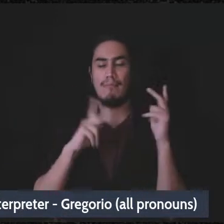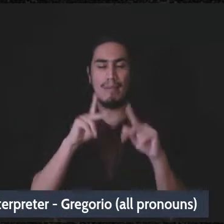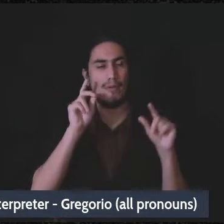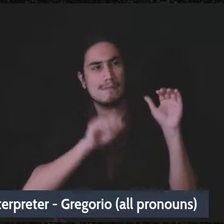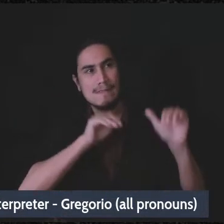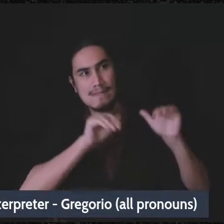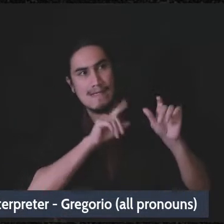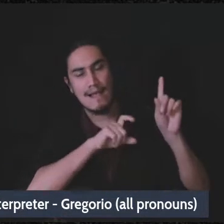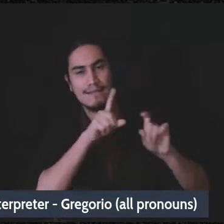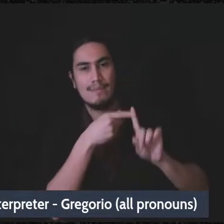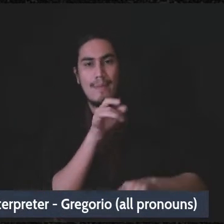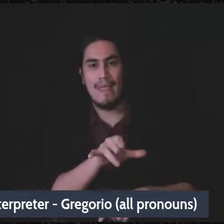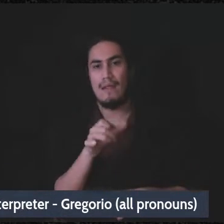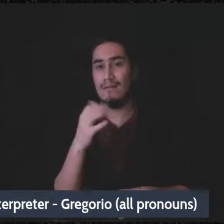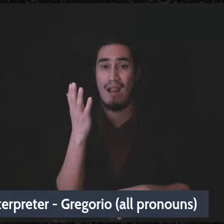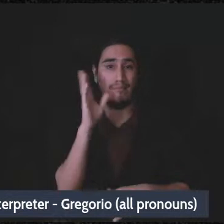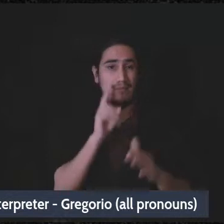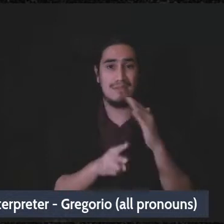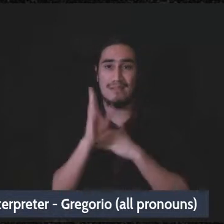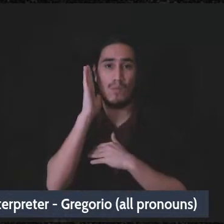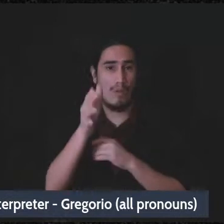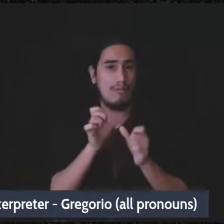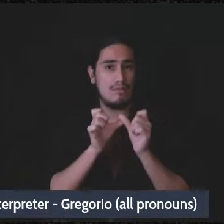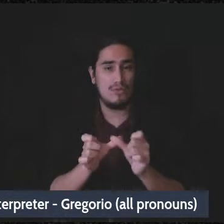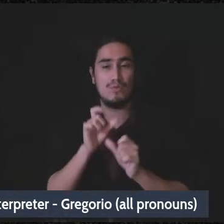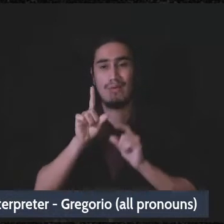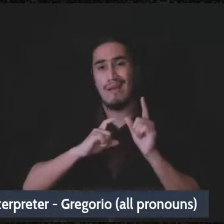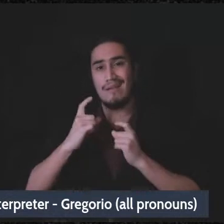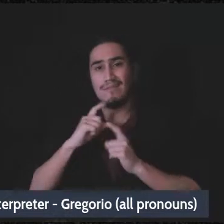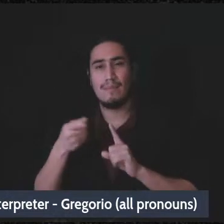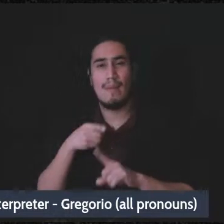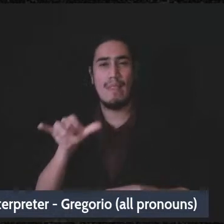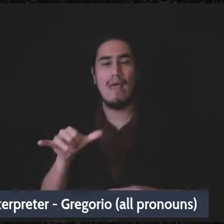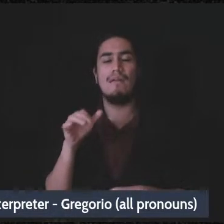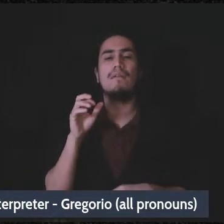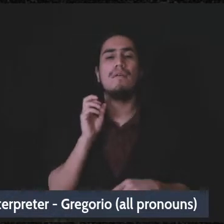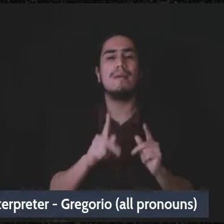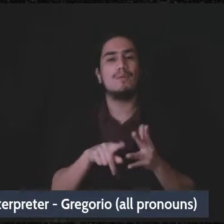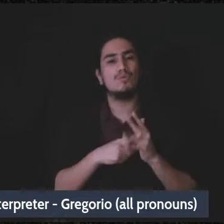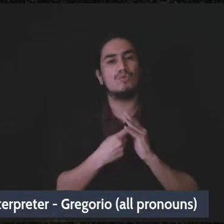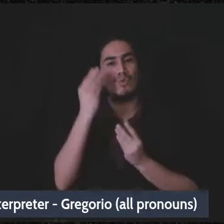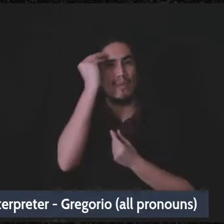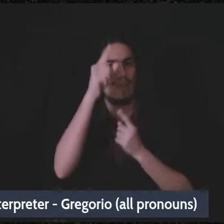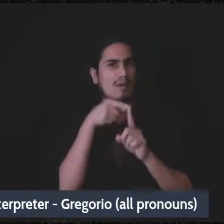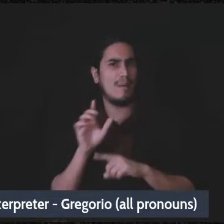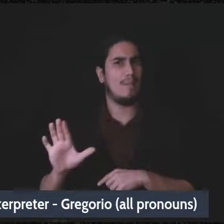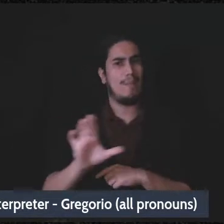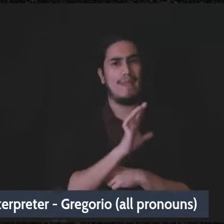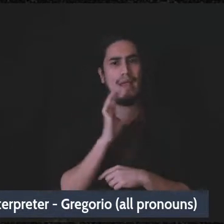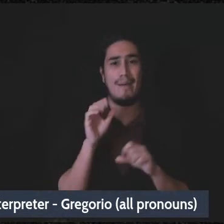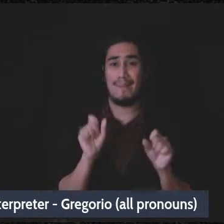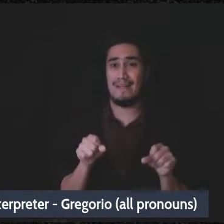in the next month or two as people start thinking about their potential taxes.